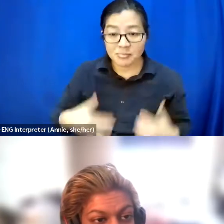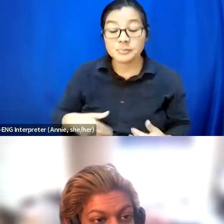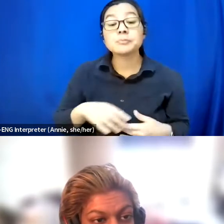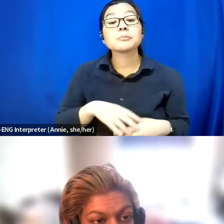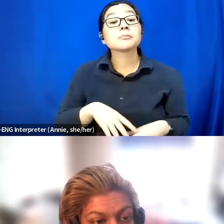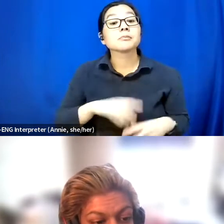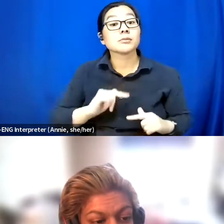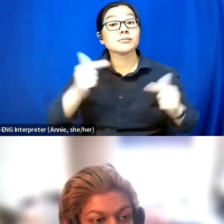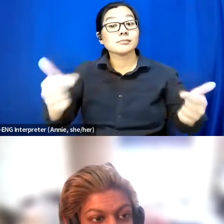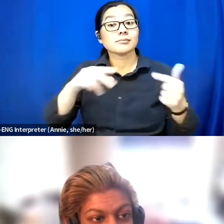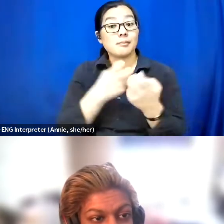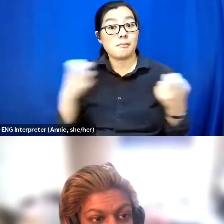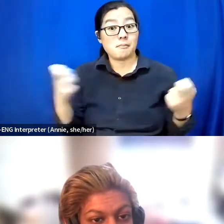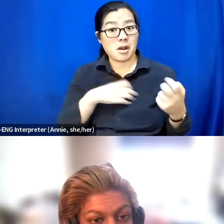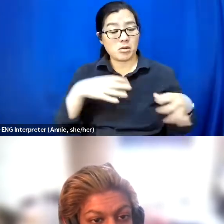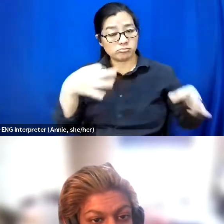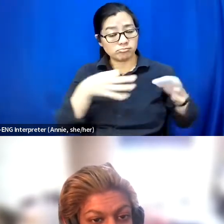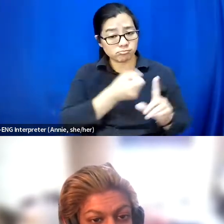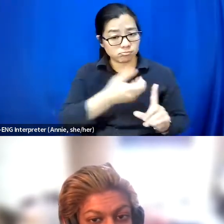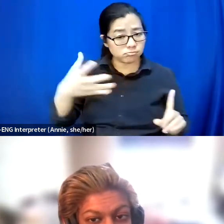and talk a tiny bit about what they do.